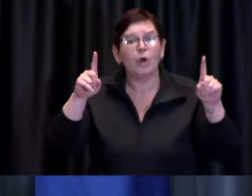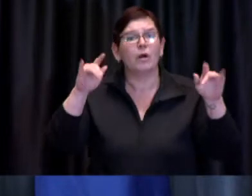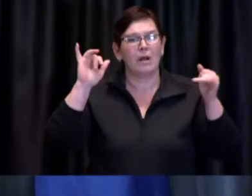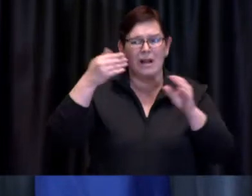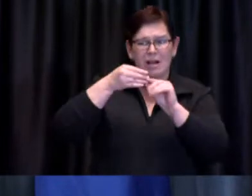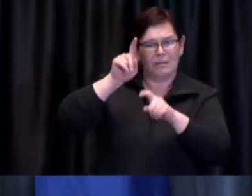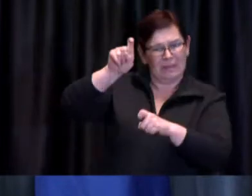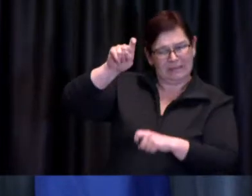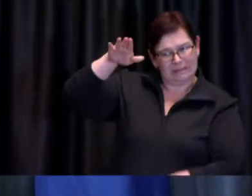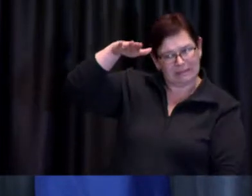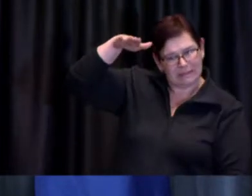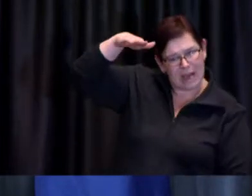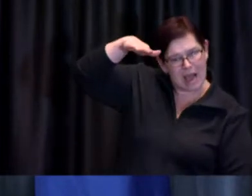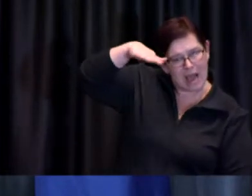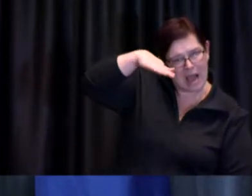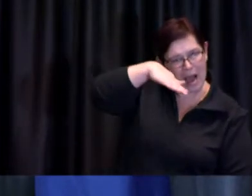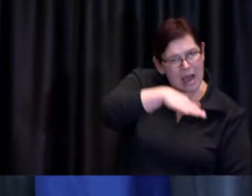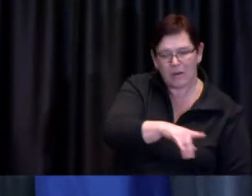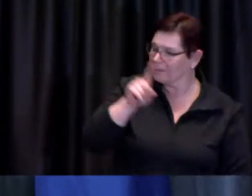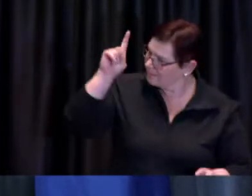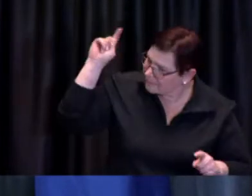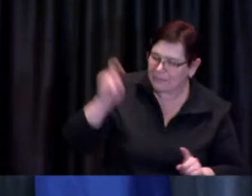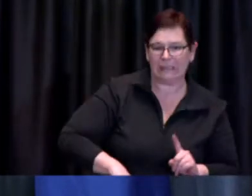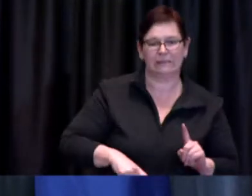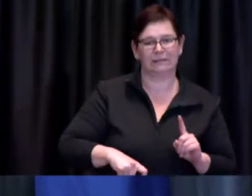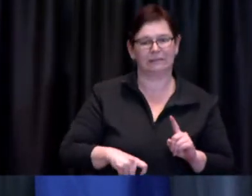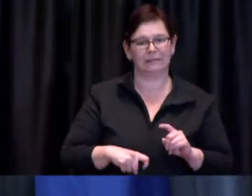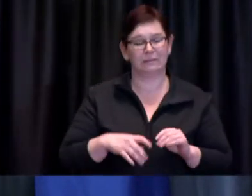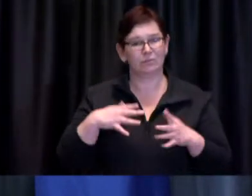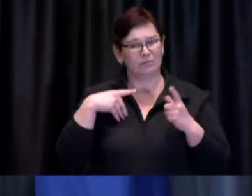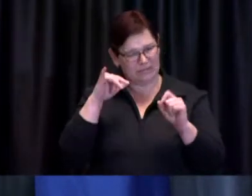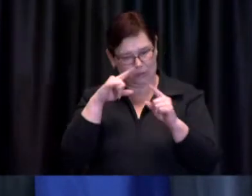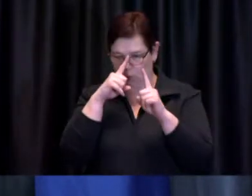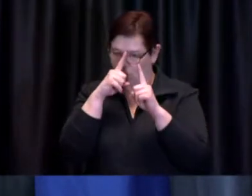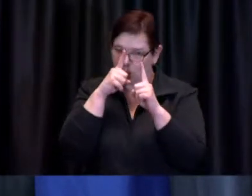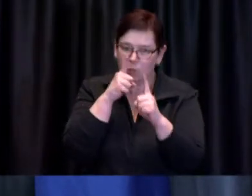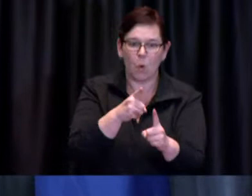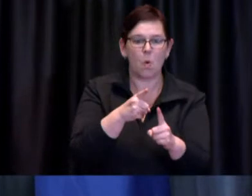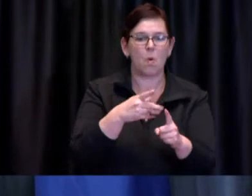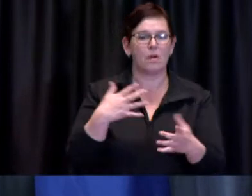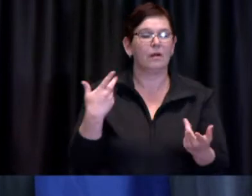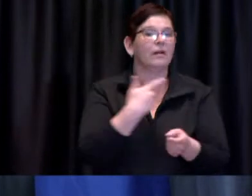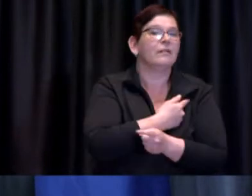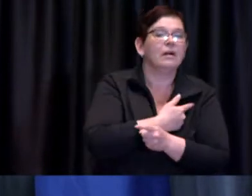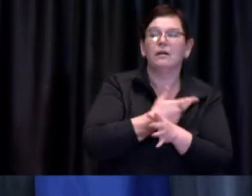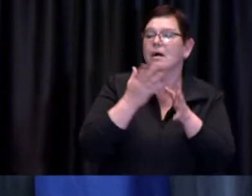as much as possible in our community and of course getting vaccine out there and into arms